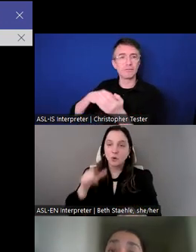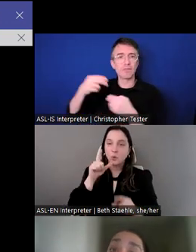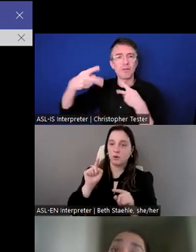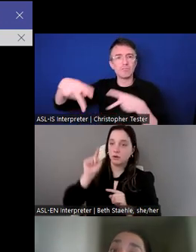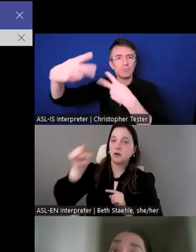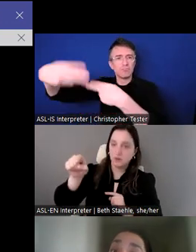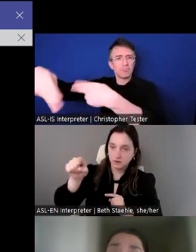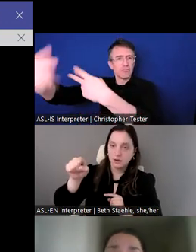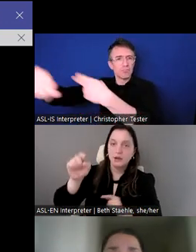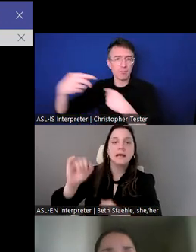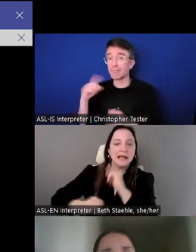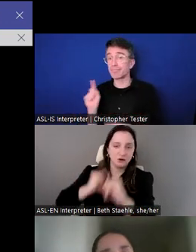offices abroad.